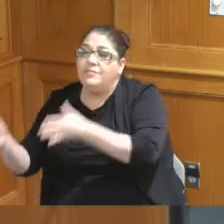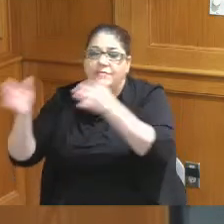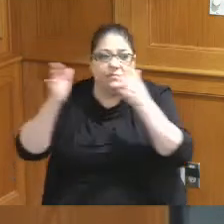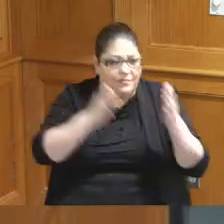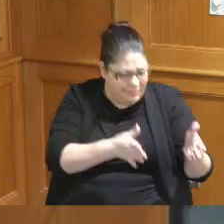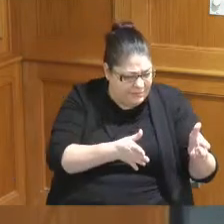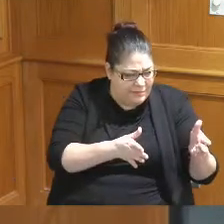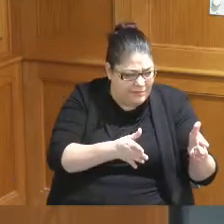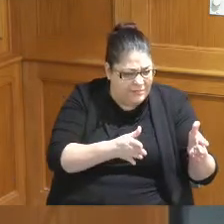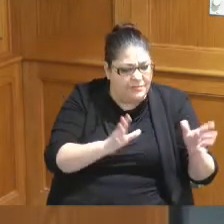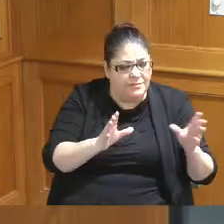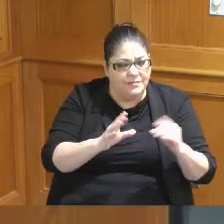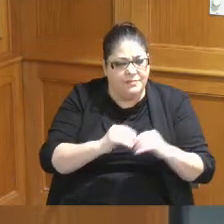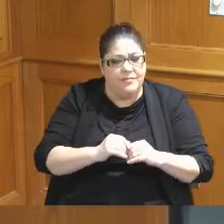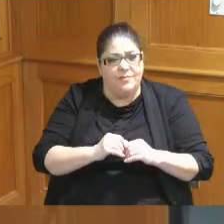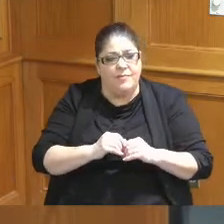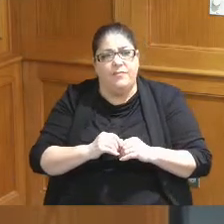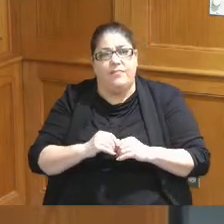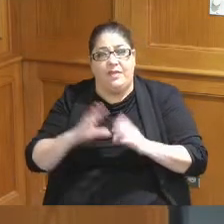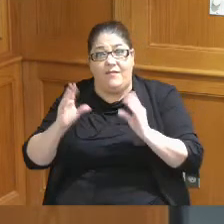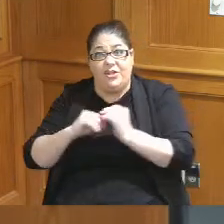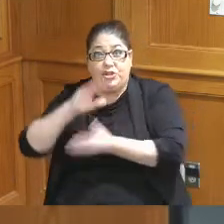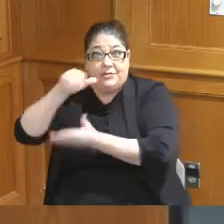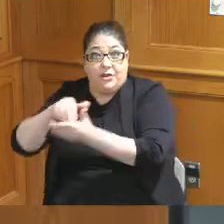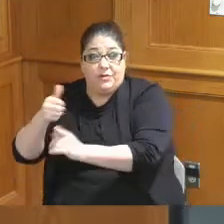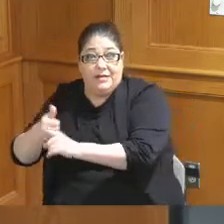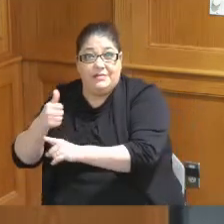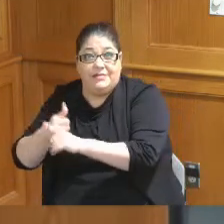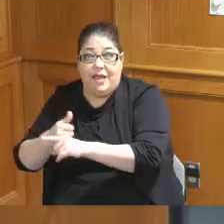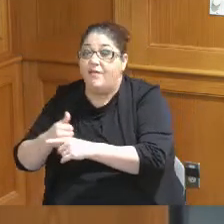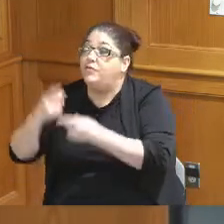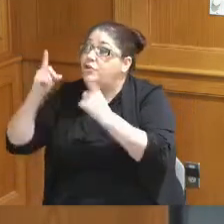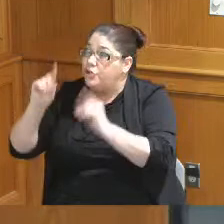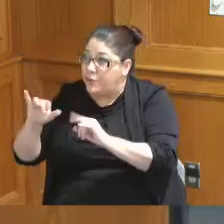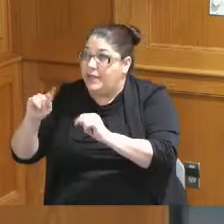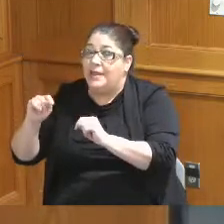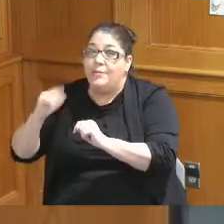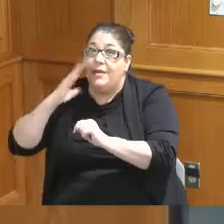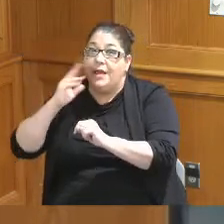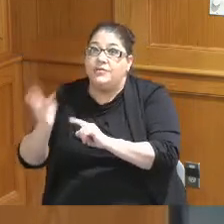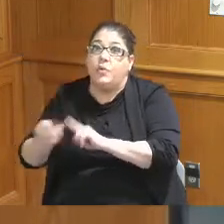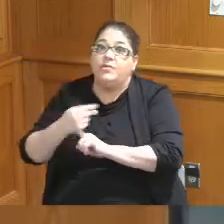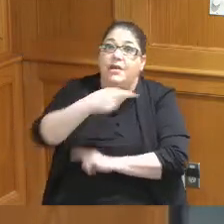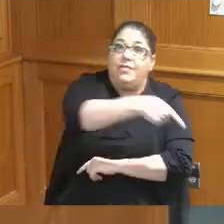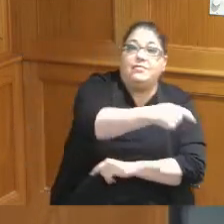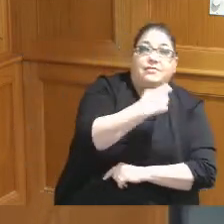saying that the convention center we're doing it because the hotel said they got to have it